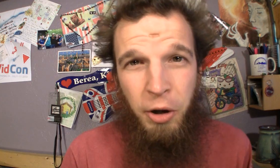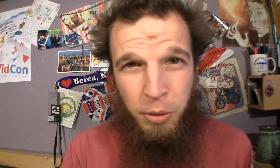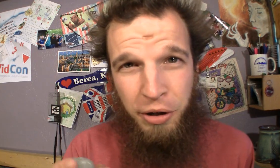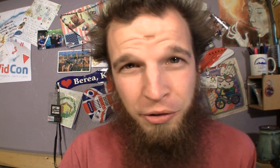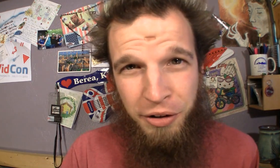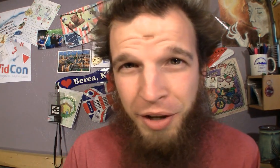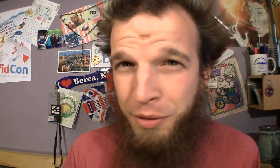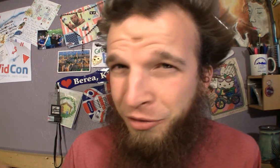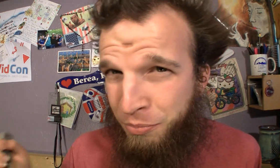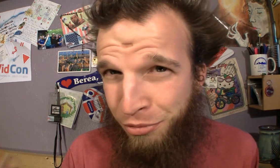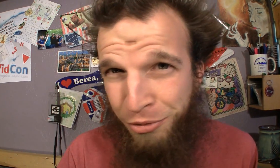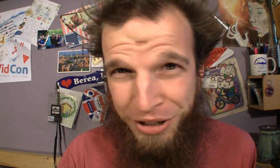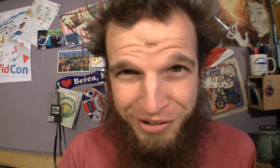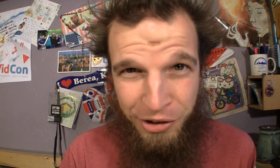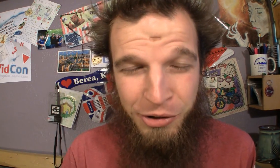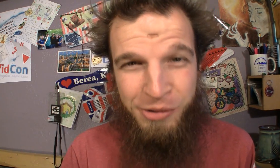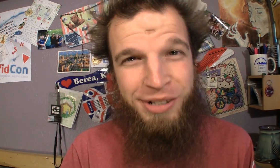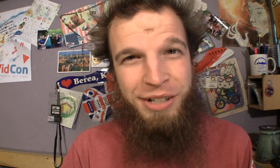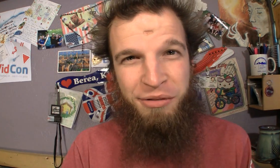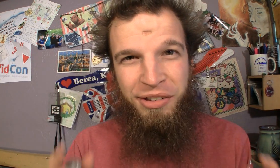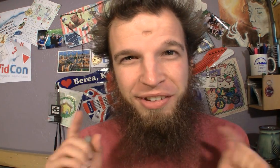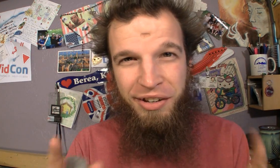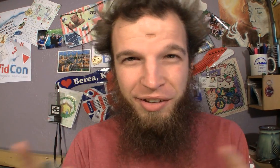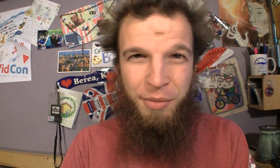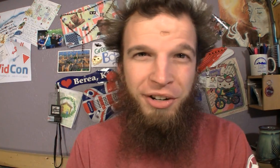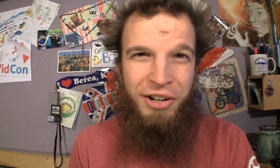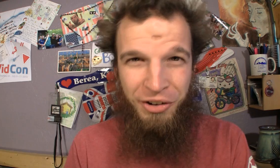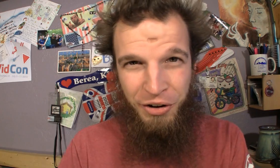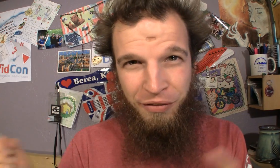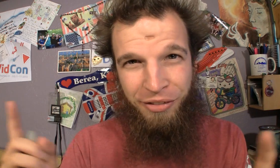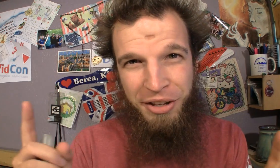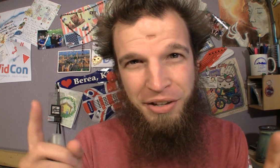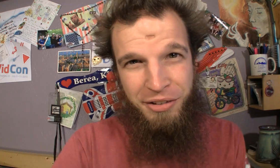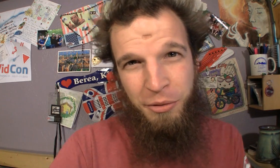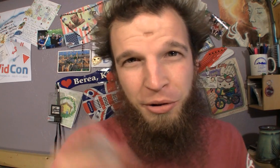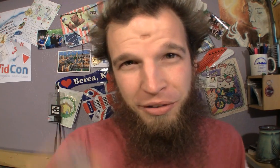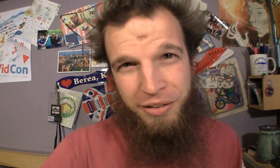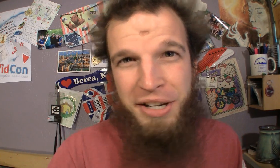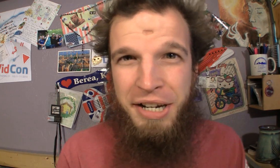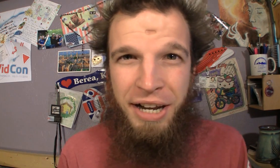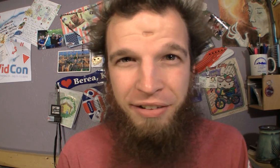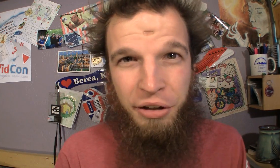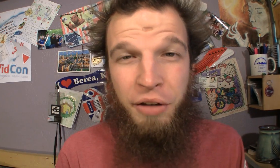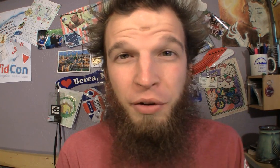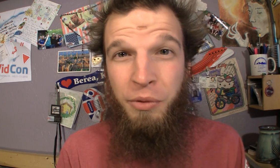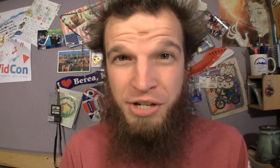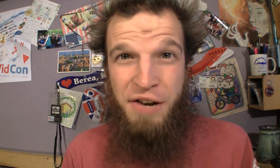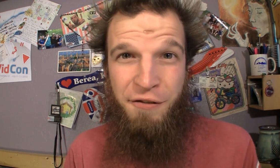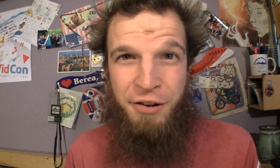I hope you could understand that one, it was pretty slow It was his imitation of the stewardess asking if he was Deaf